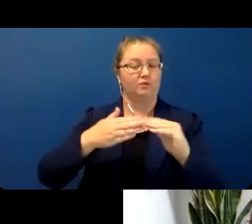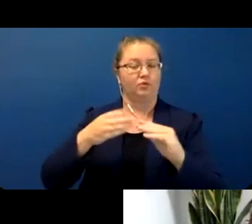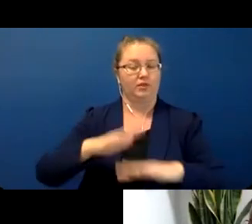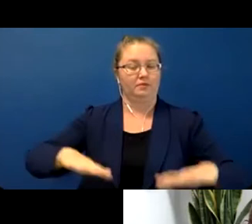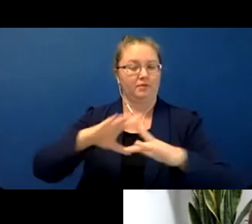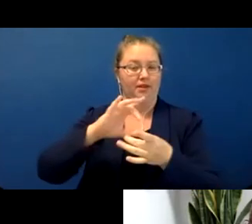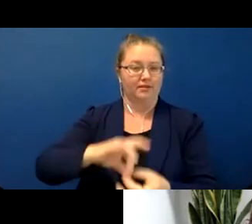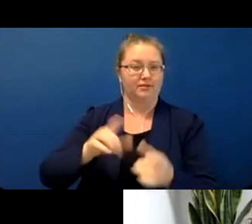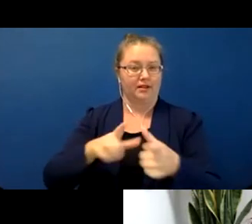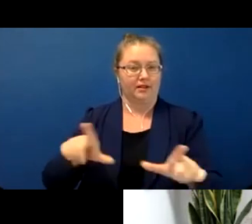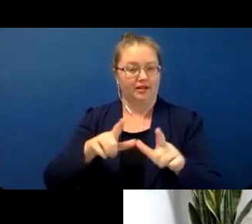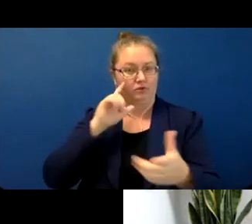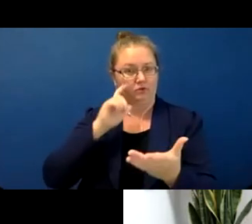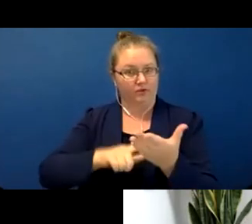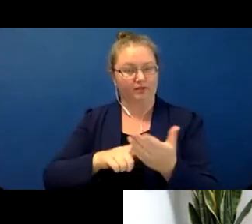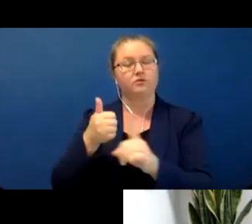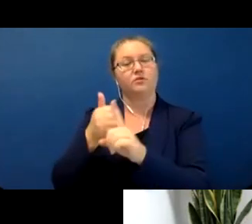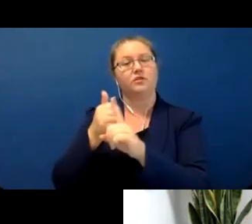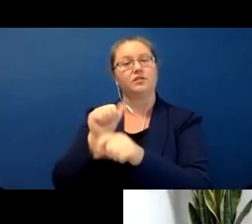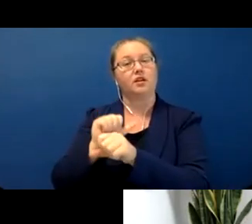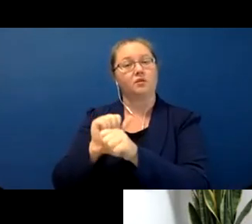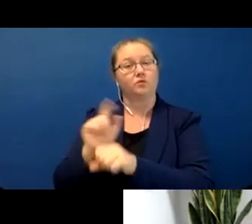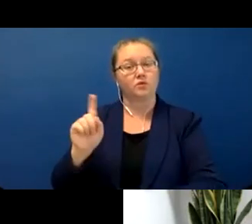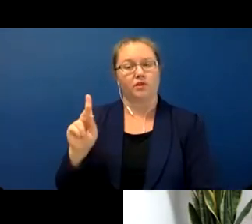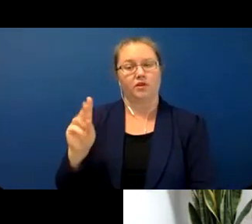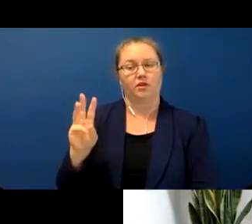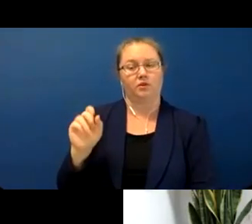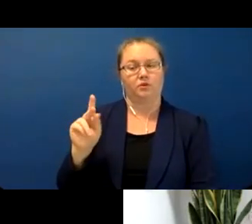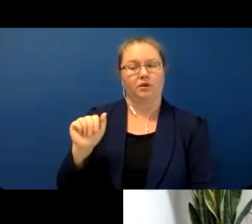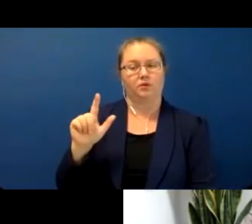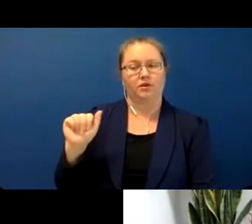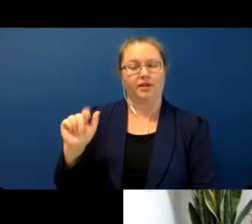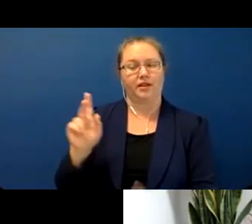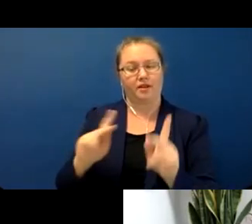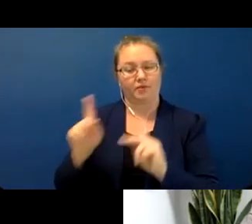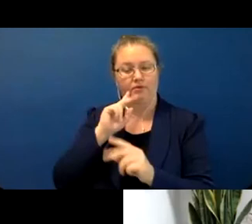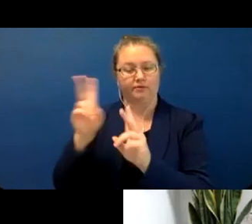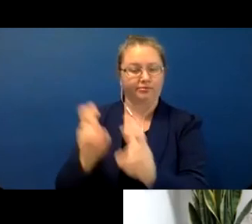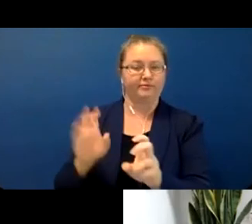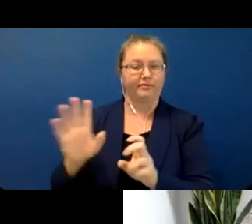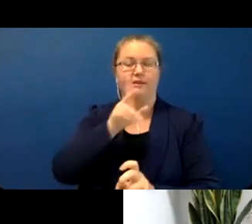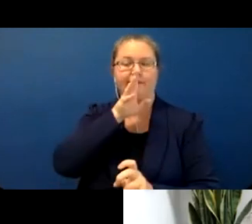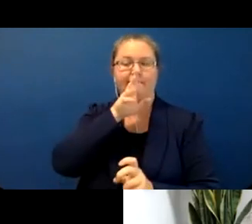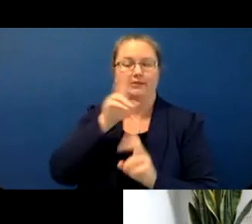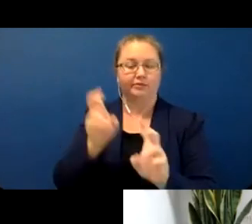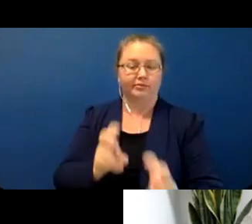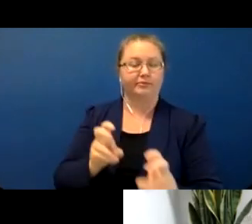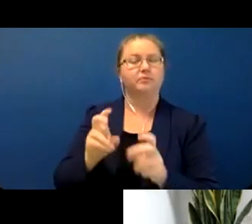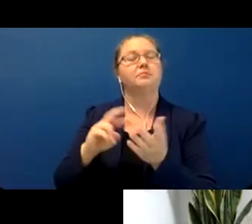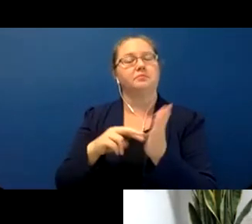of Kwak’wala, a Wakashan language in BC, to record narrative conversation and other types of spontaneous speech for today's and tomorrow's learners and teachers of the language